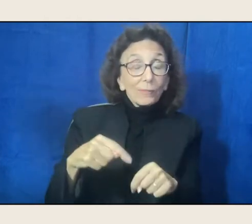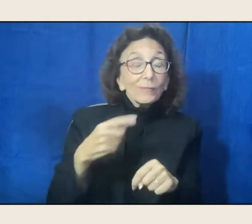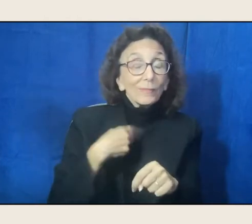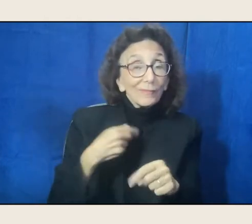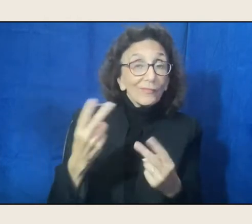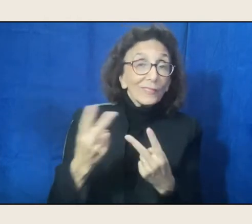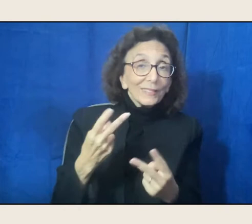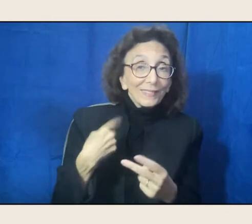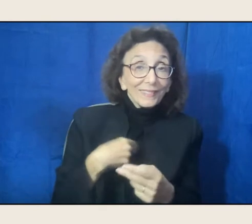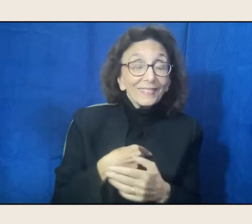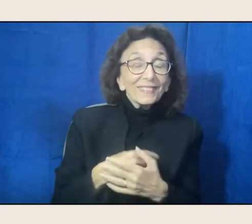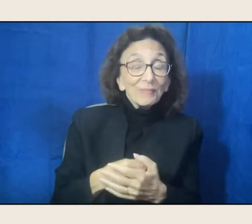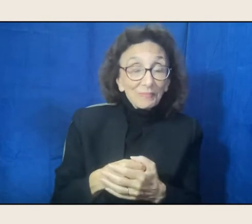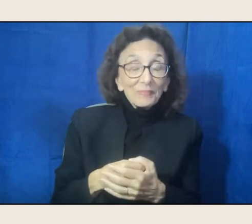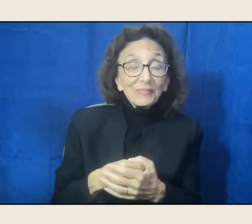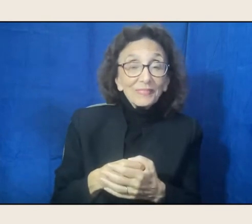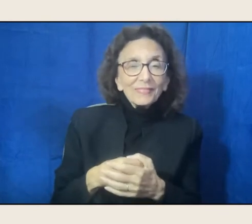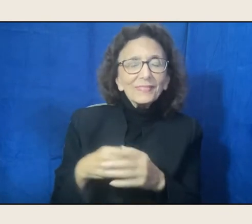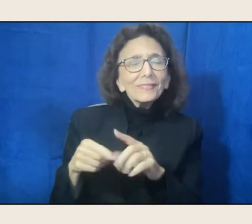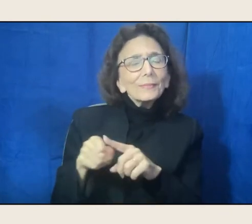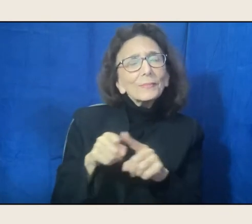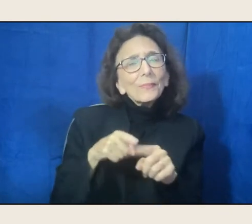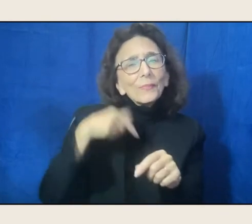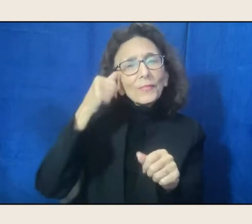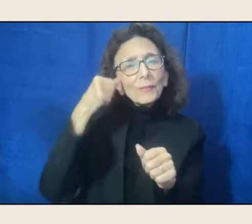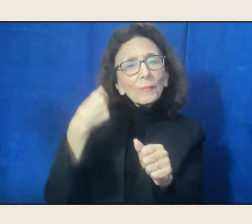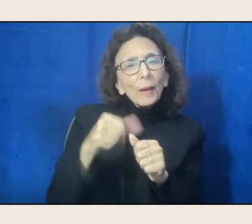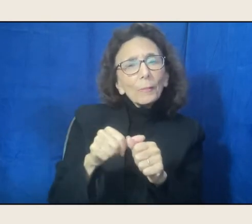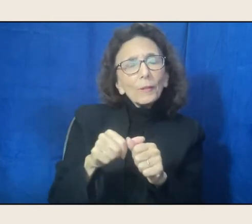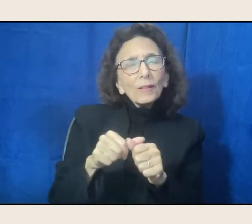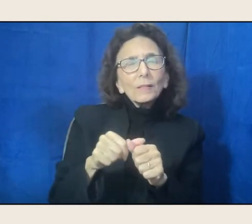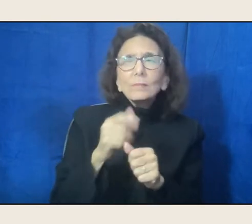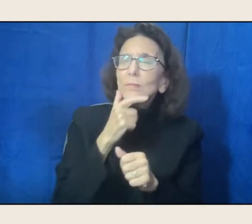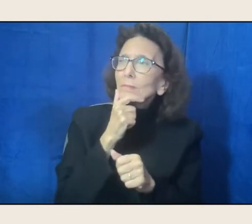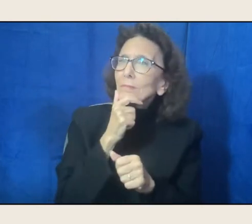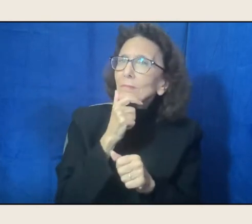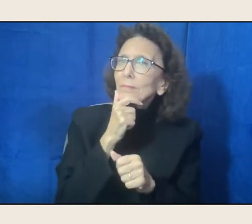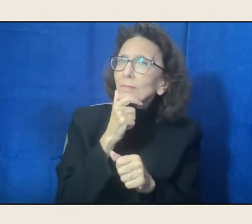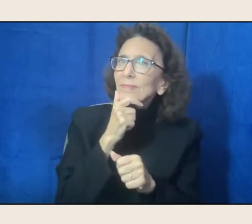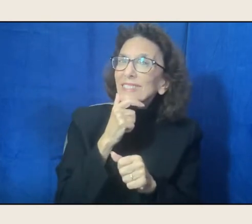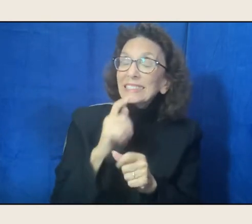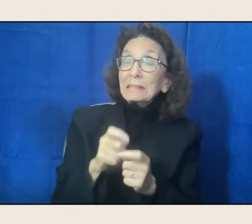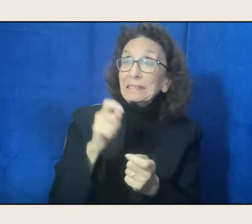But also, I remember the first poem, probably, I mean I can't say absolutely for sure,